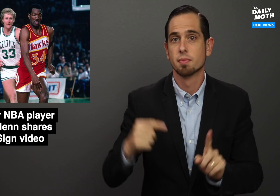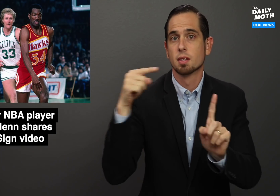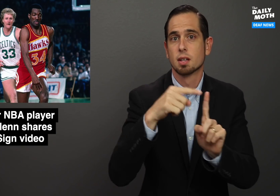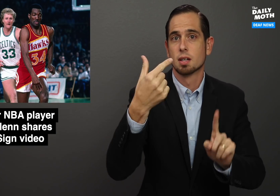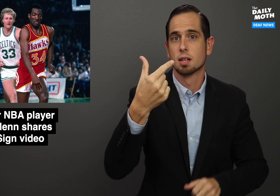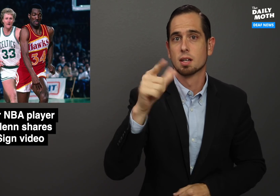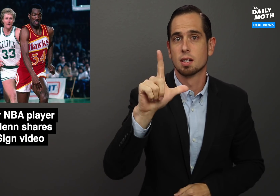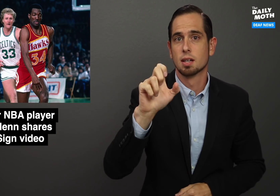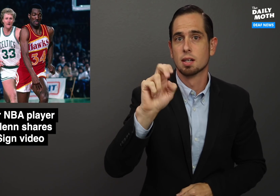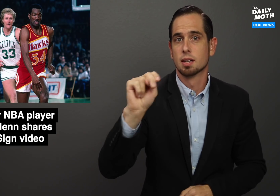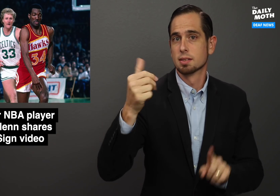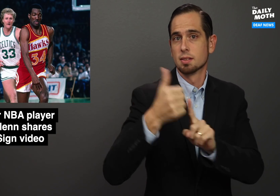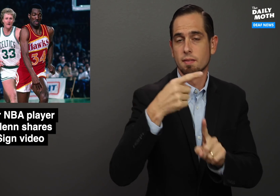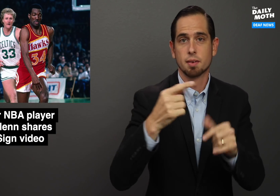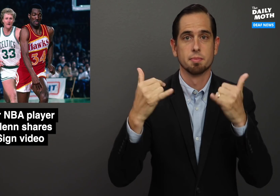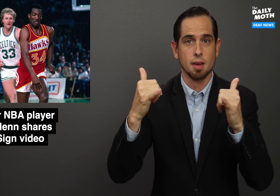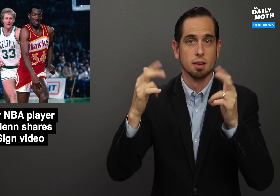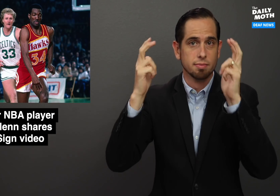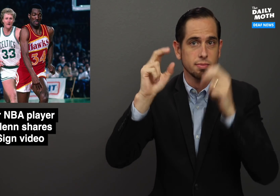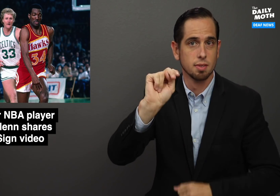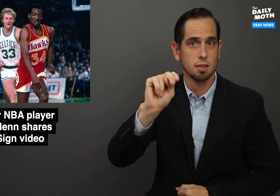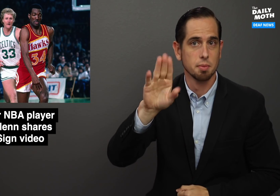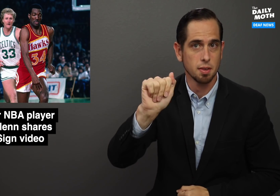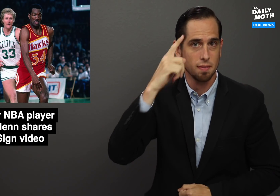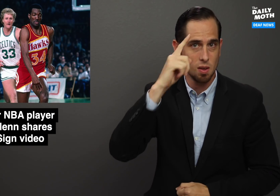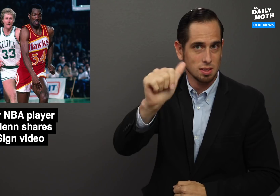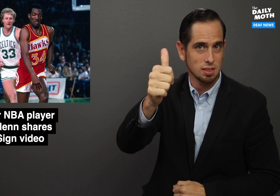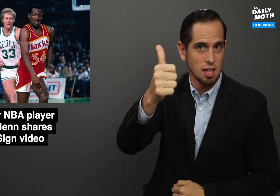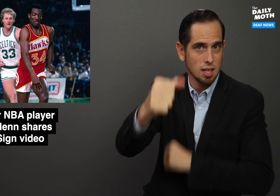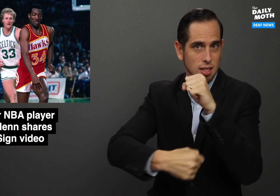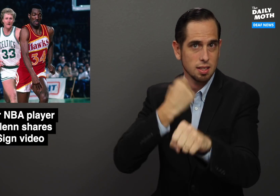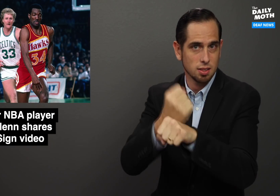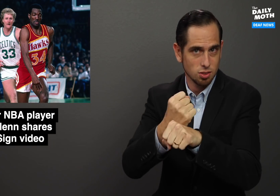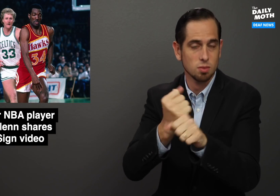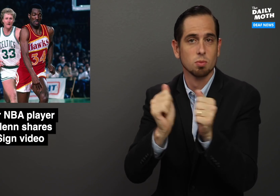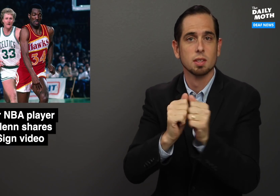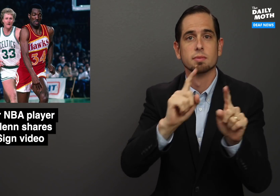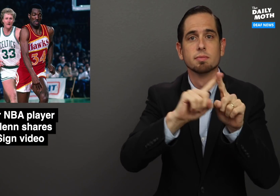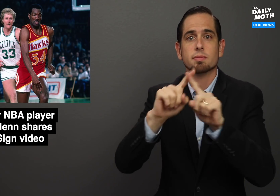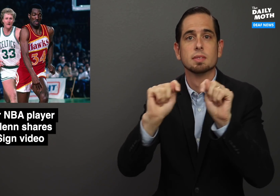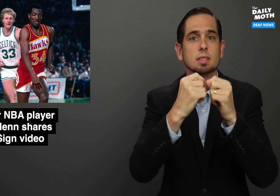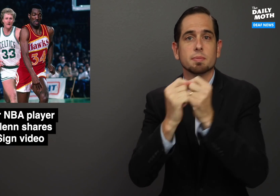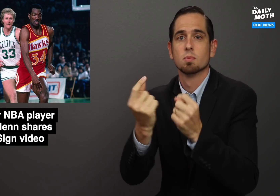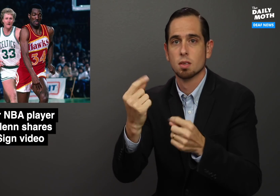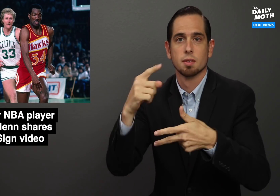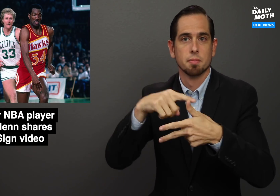Glenn played in the NBA for 10 years with teams